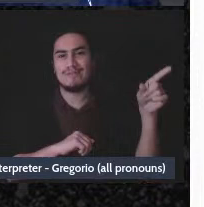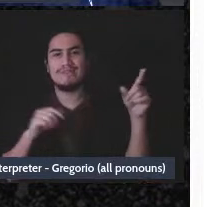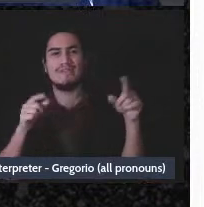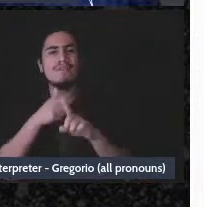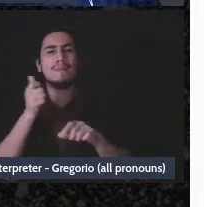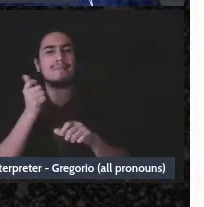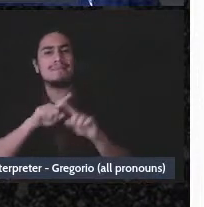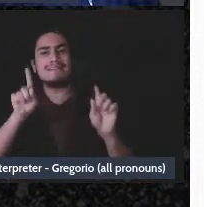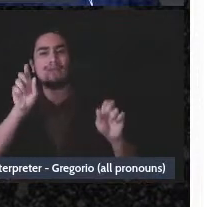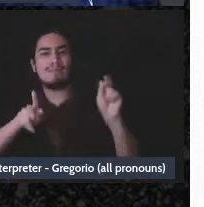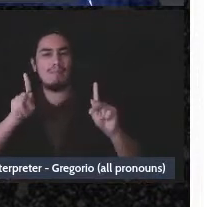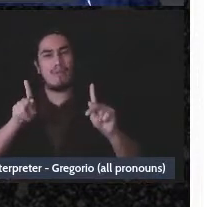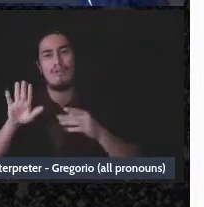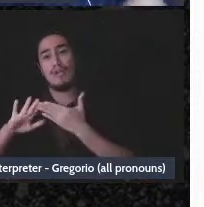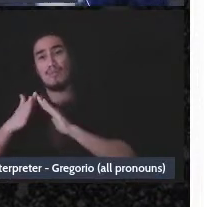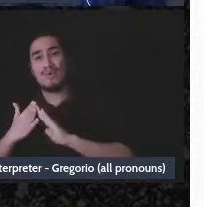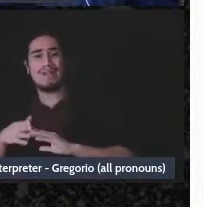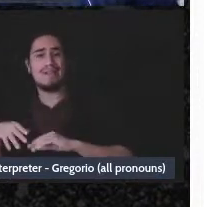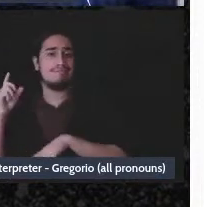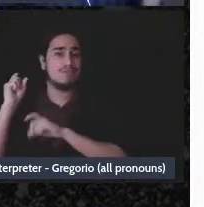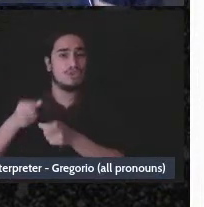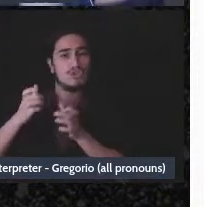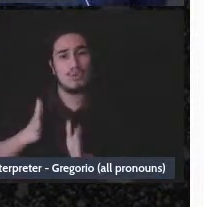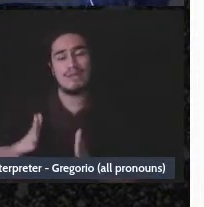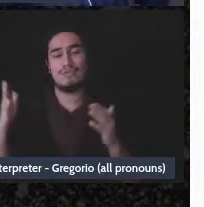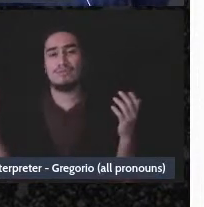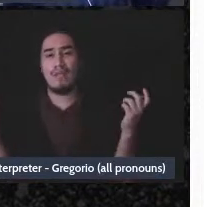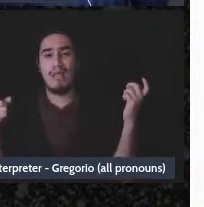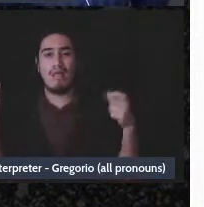of your community going into your account, you know, into